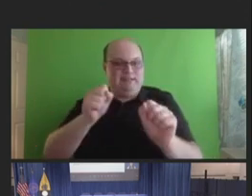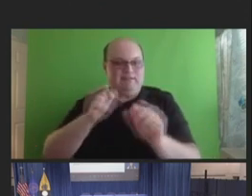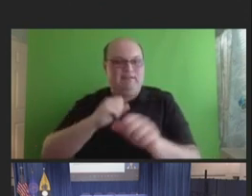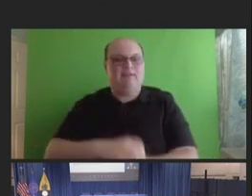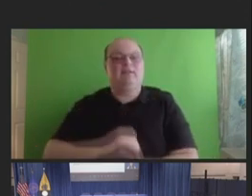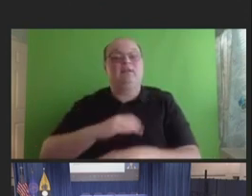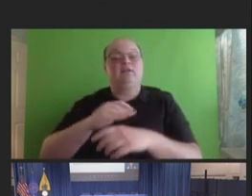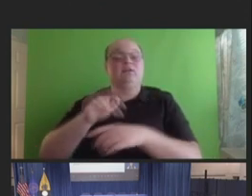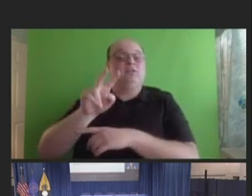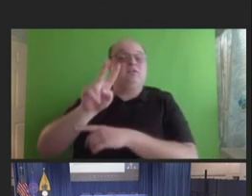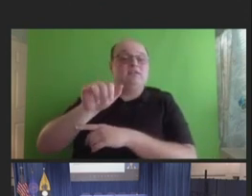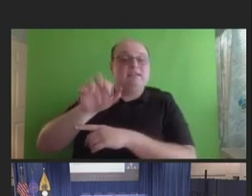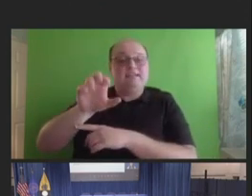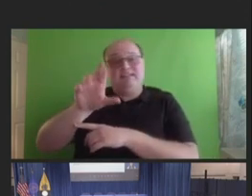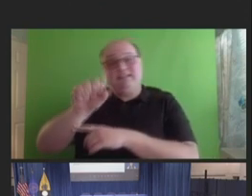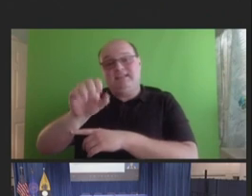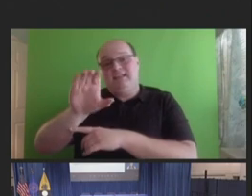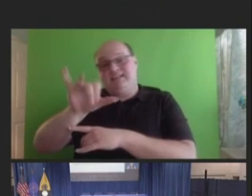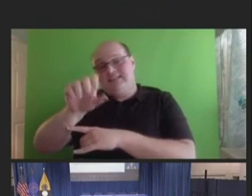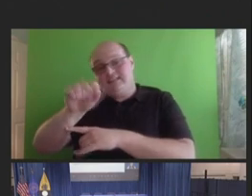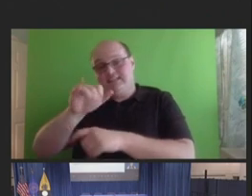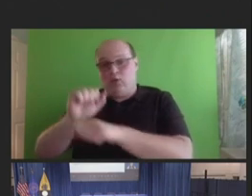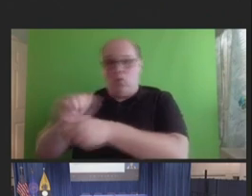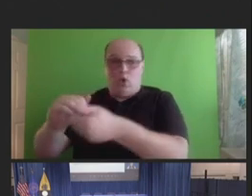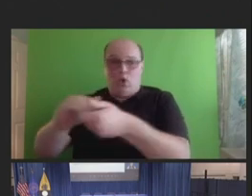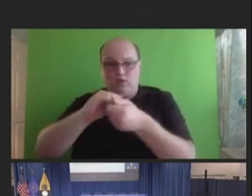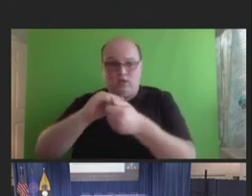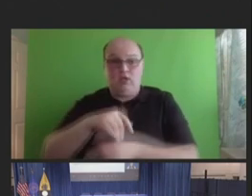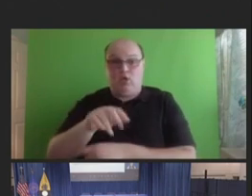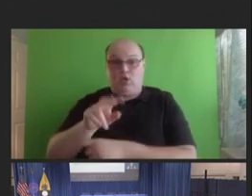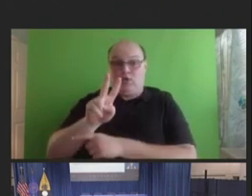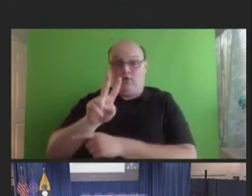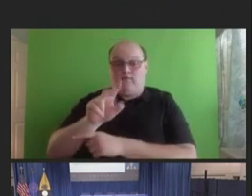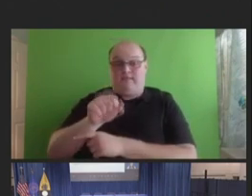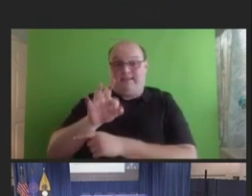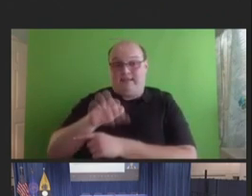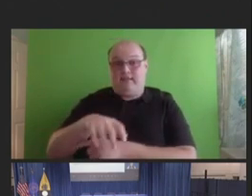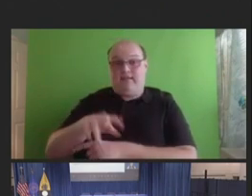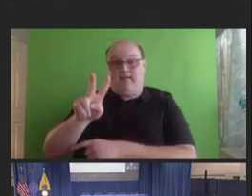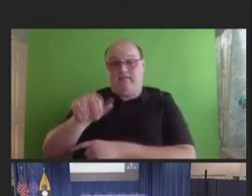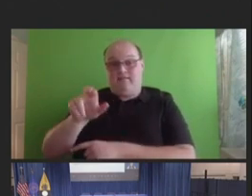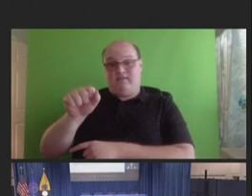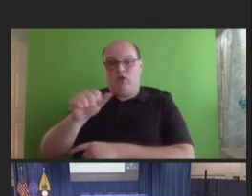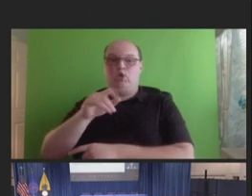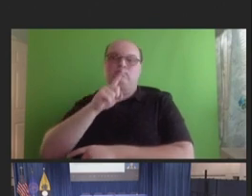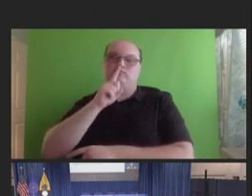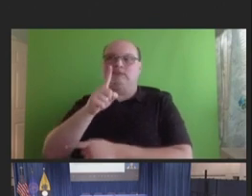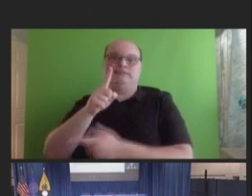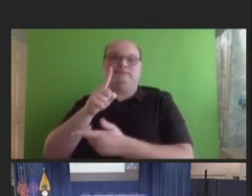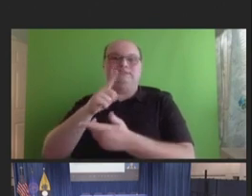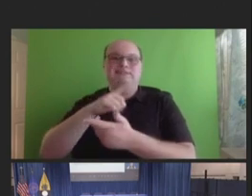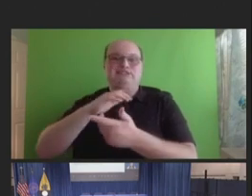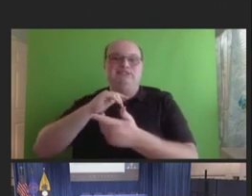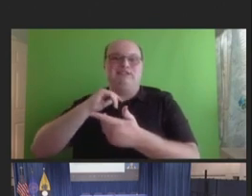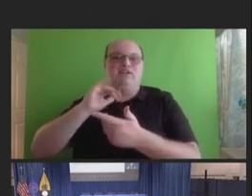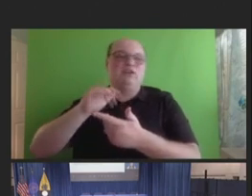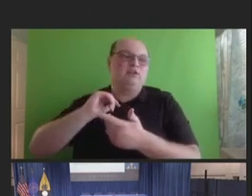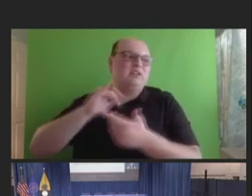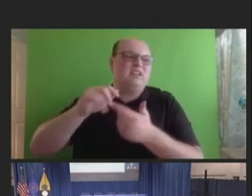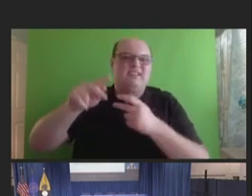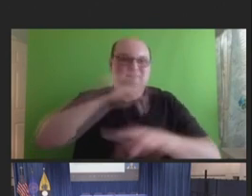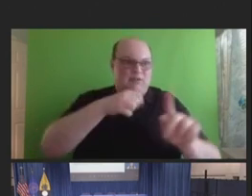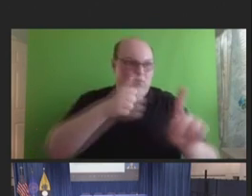VSD and CISA. V-safe and VAERS do not directly solicit information on immunocompromised status